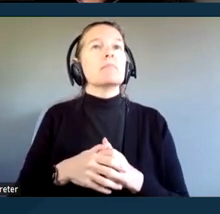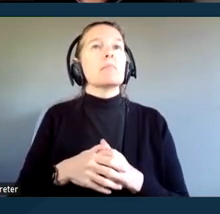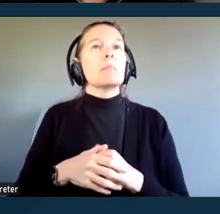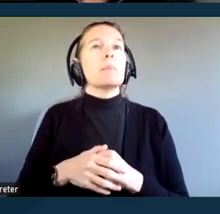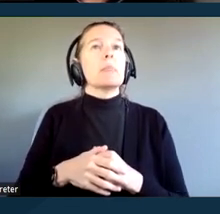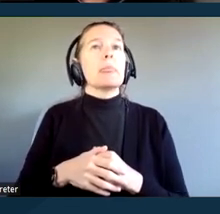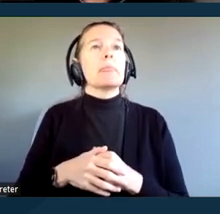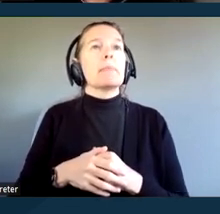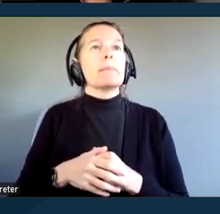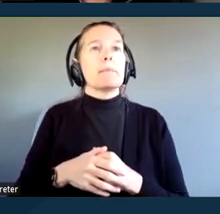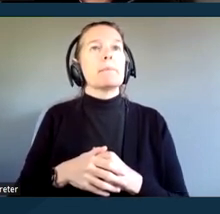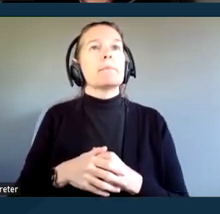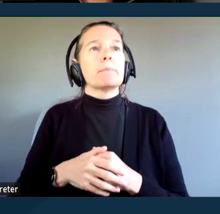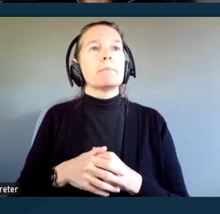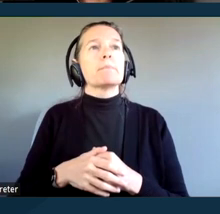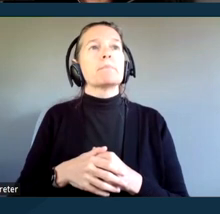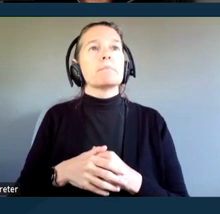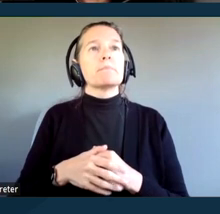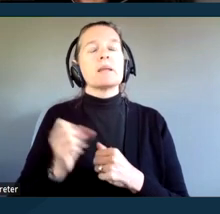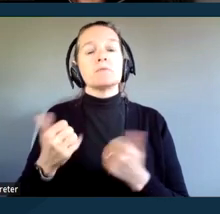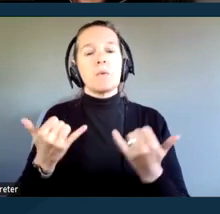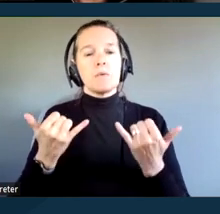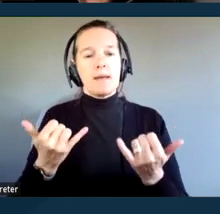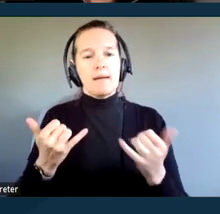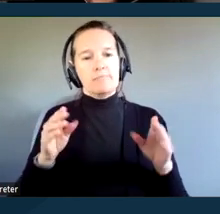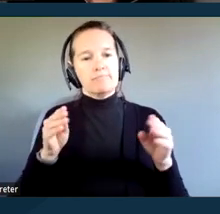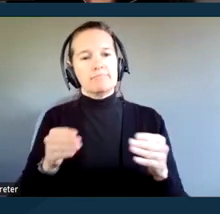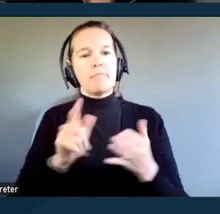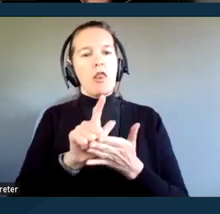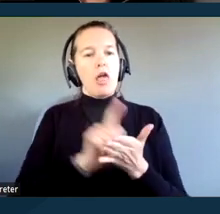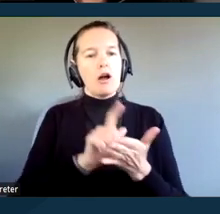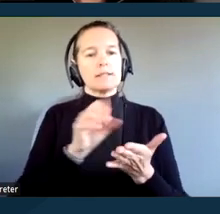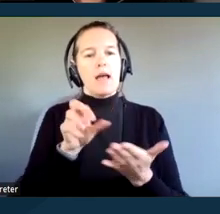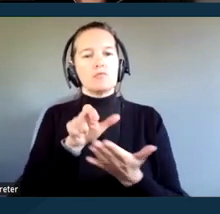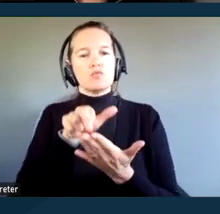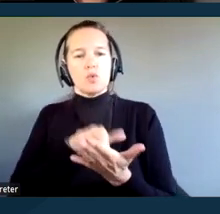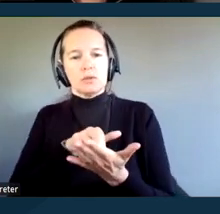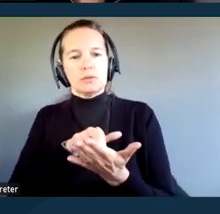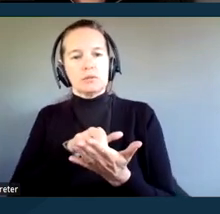So, looking at the laws and rules that require the California courts to be accessible, there's a couple of them.